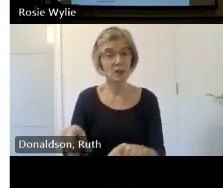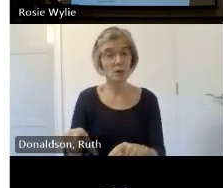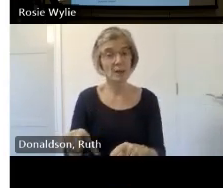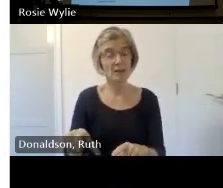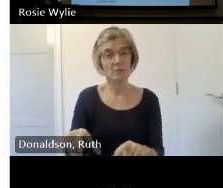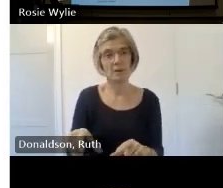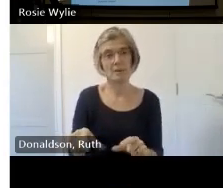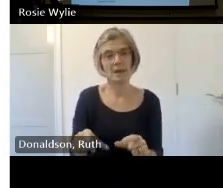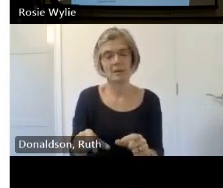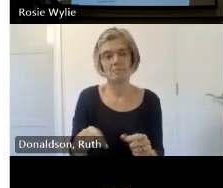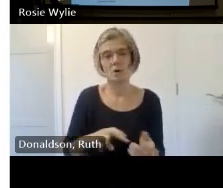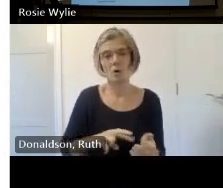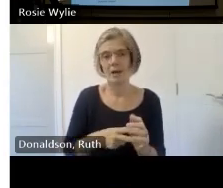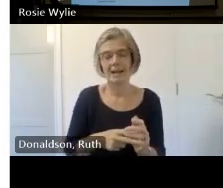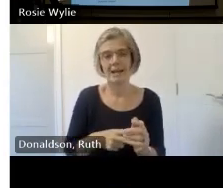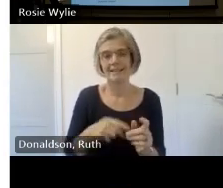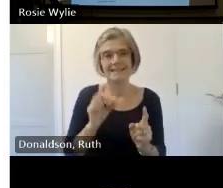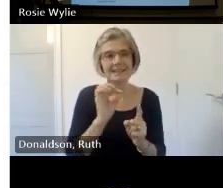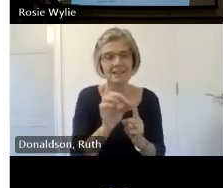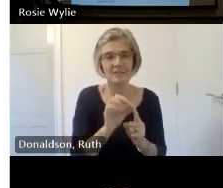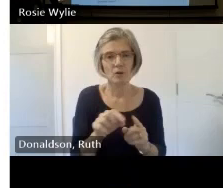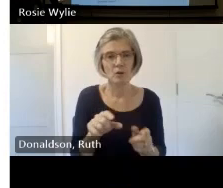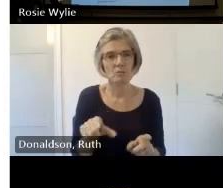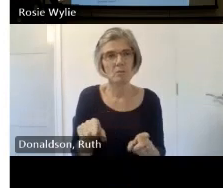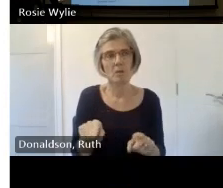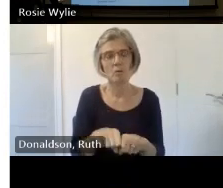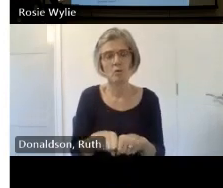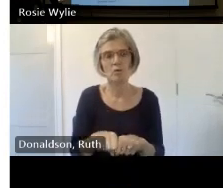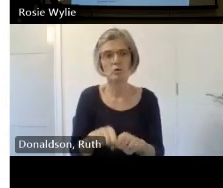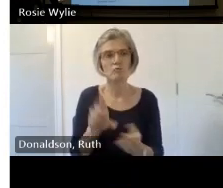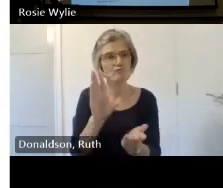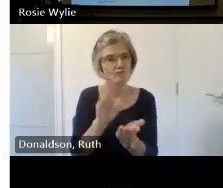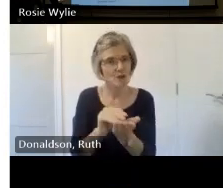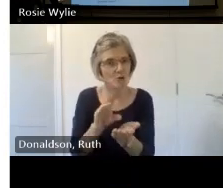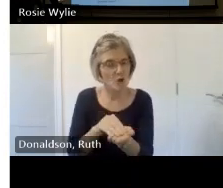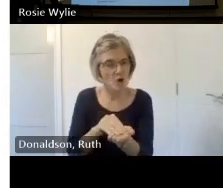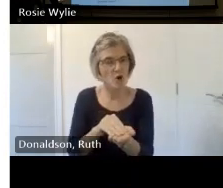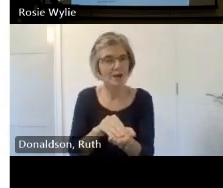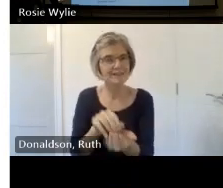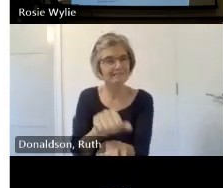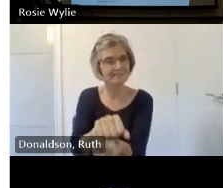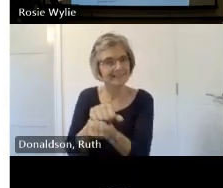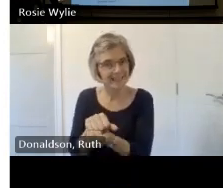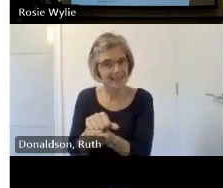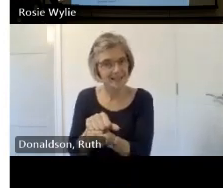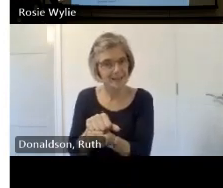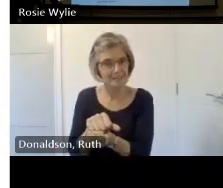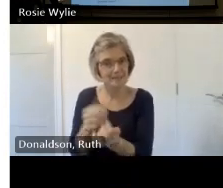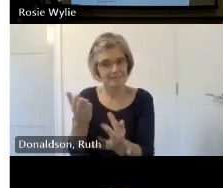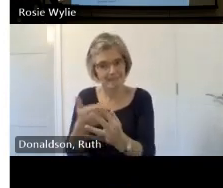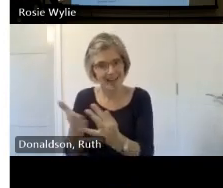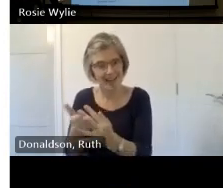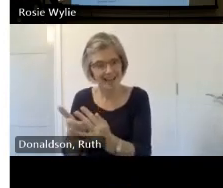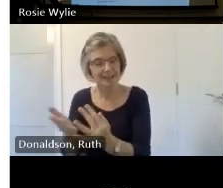to label them so um summarizers can kind of grade if they're okay with that um there's always after